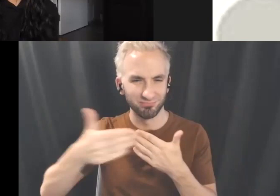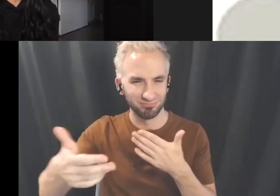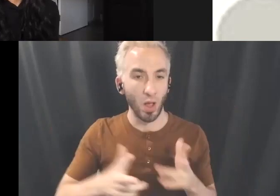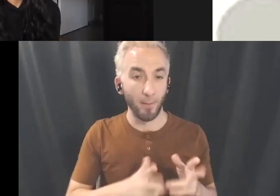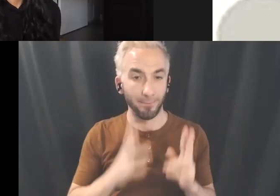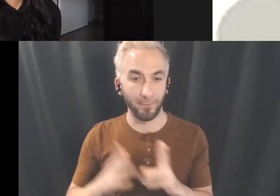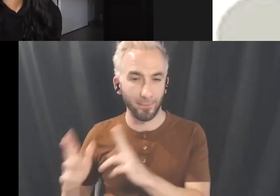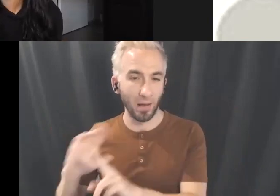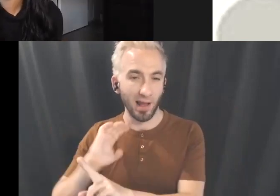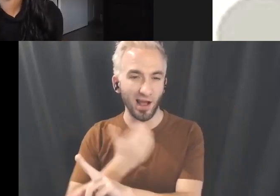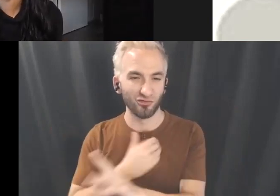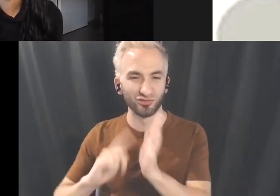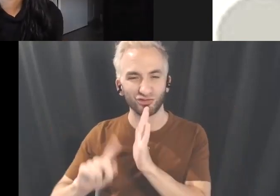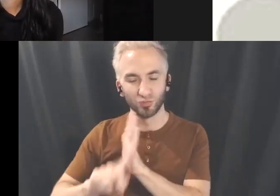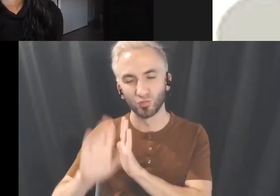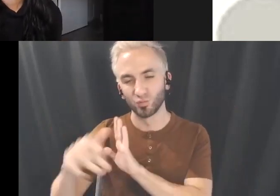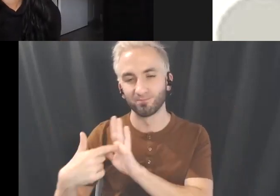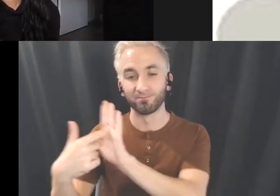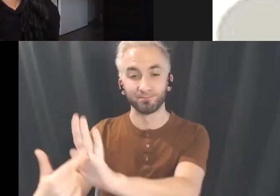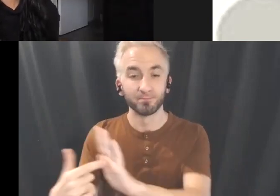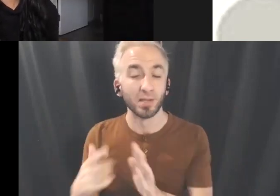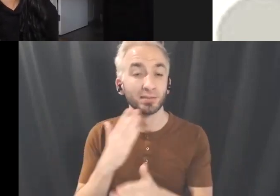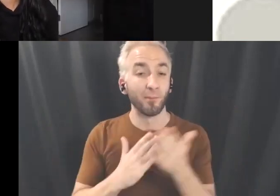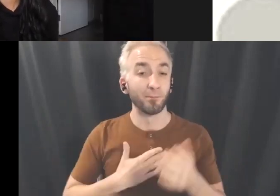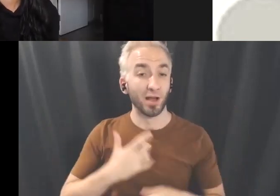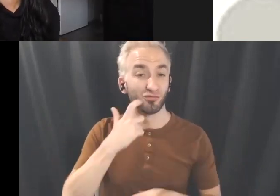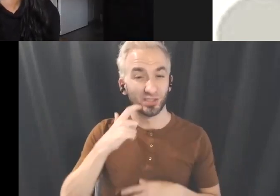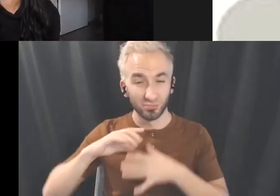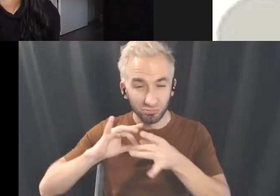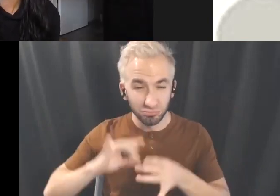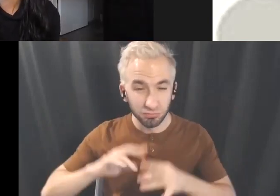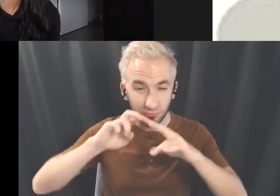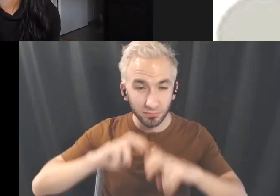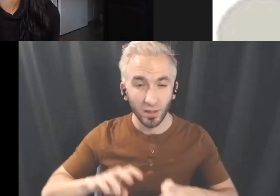Some of my recent interests and explorations have been with 360 video and VR elements as